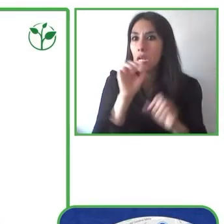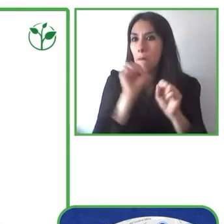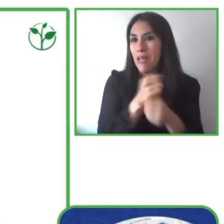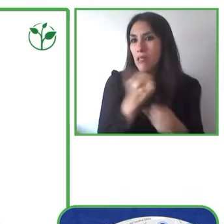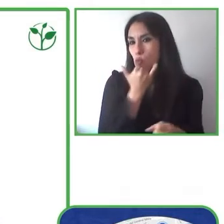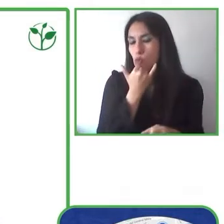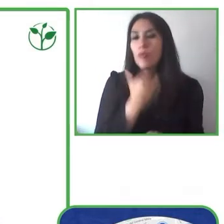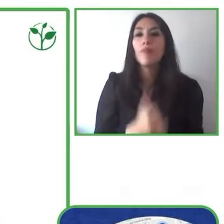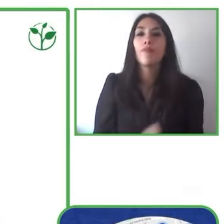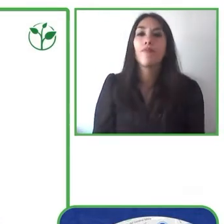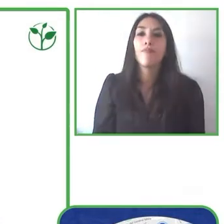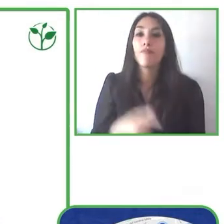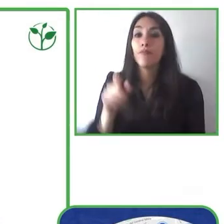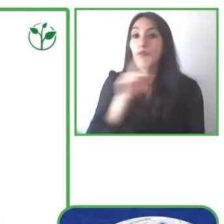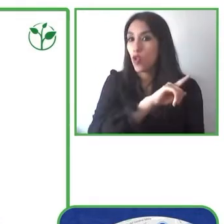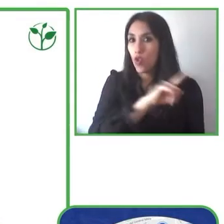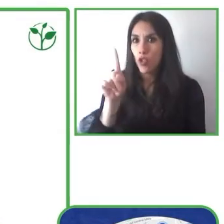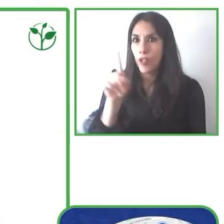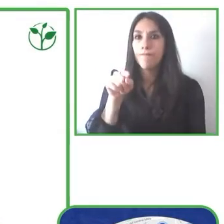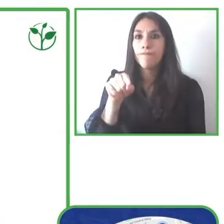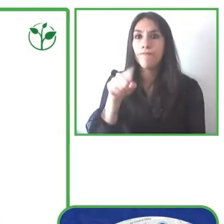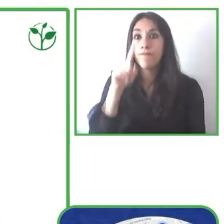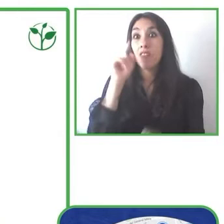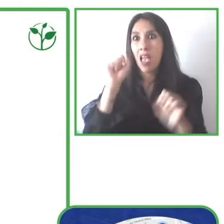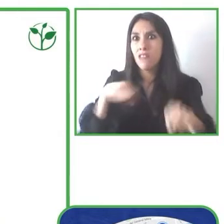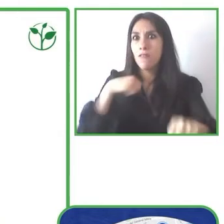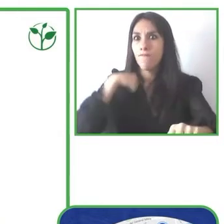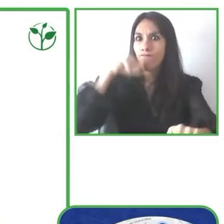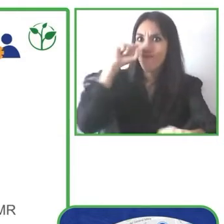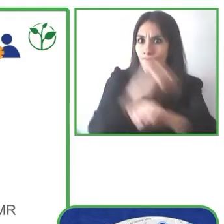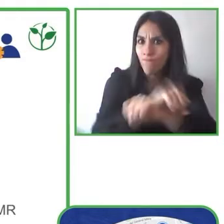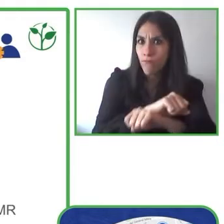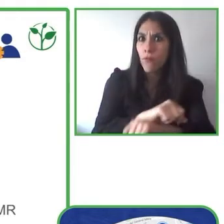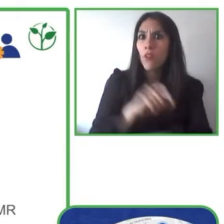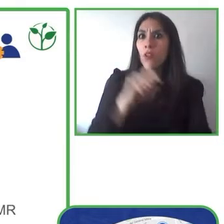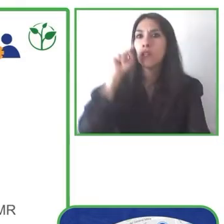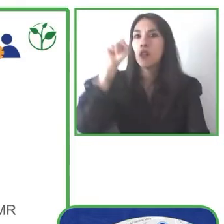And technology also allows them to be able to reserve certain places